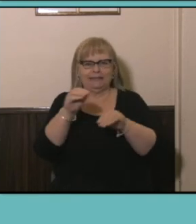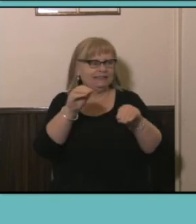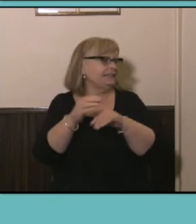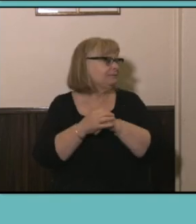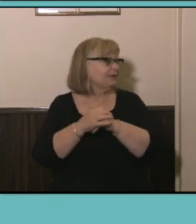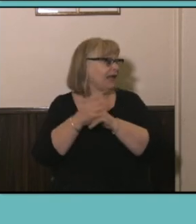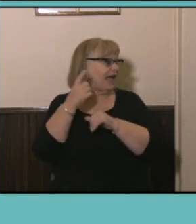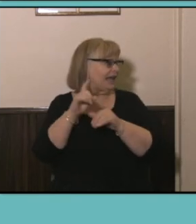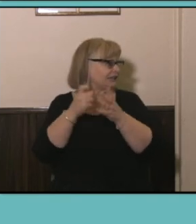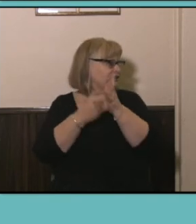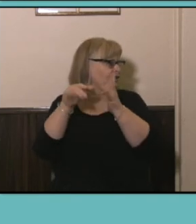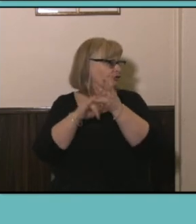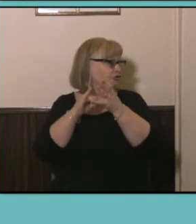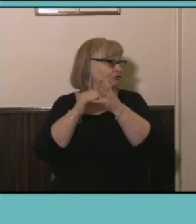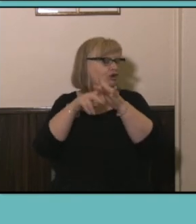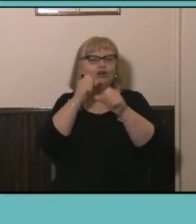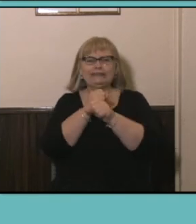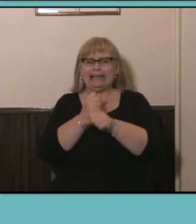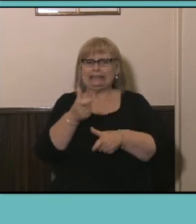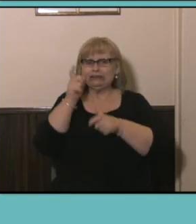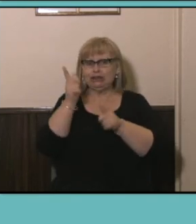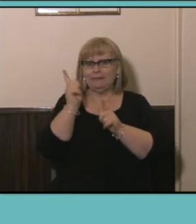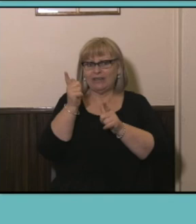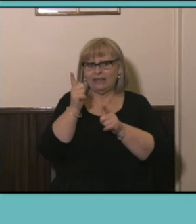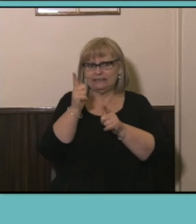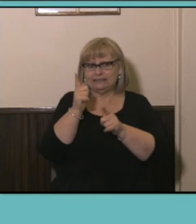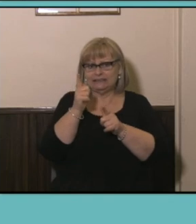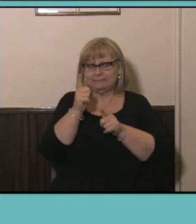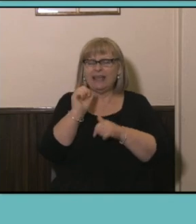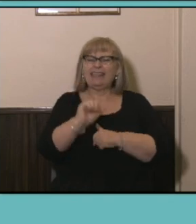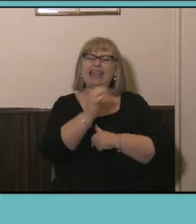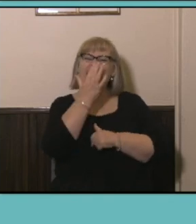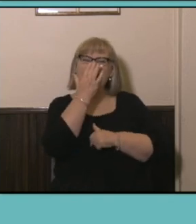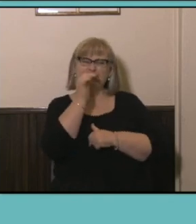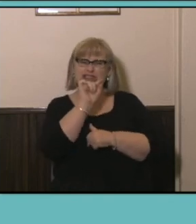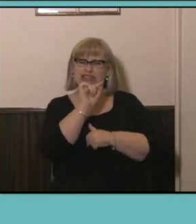what we know from the earlier slides about the median age being 62 which is